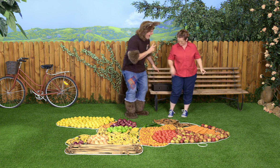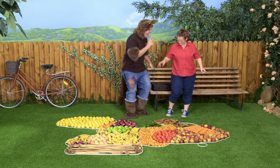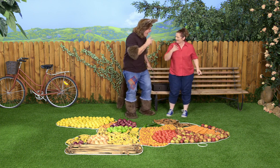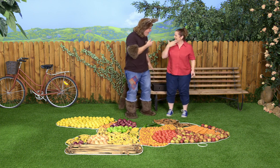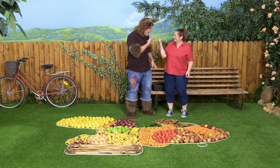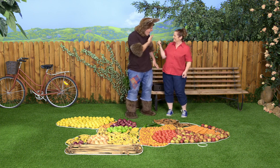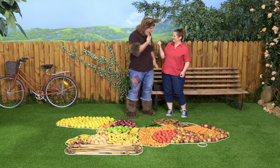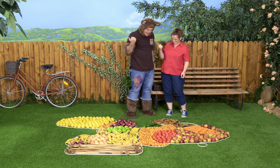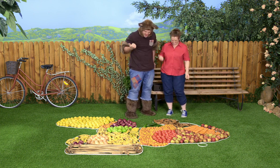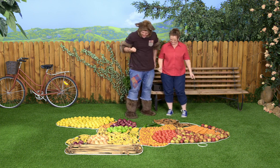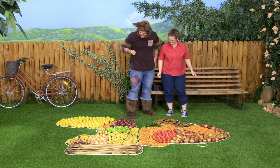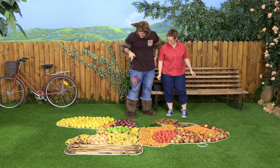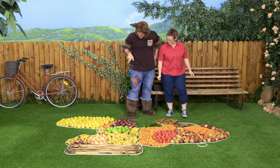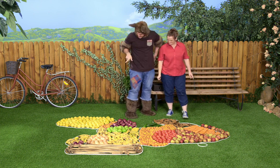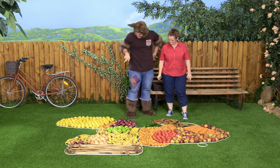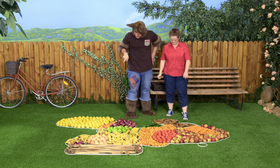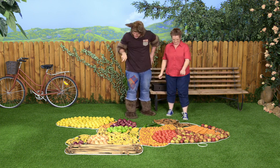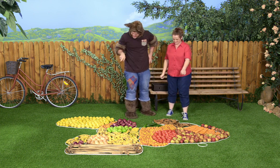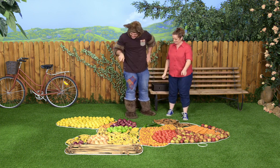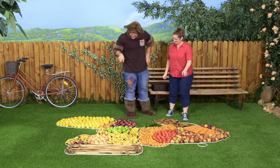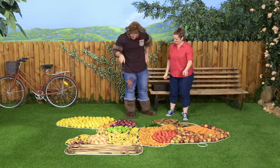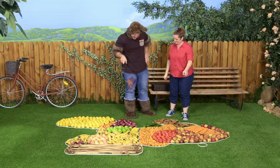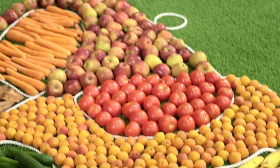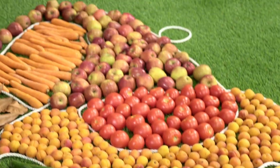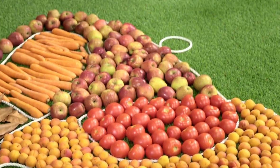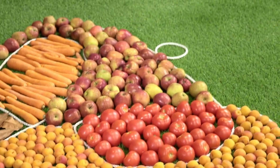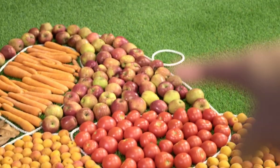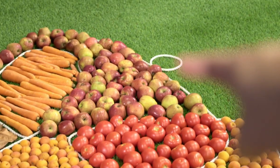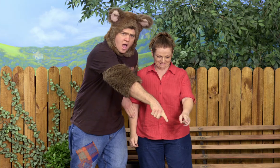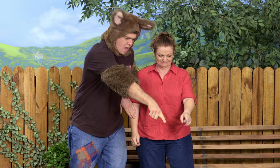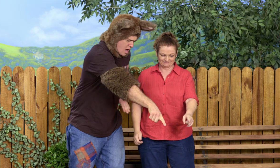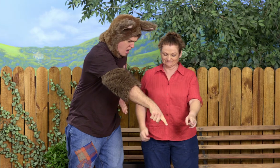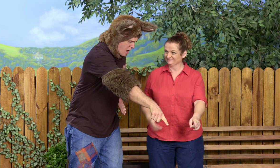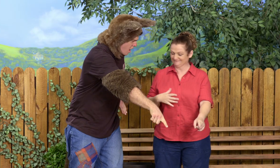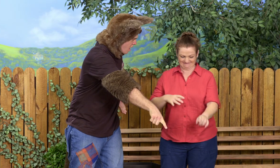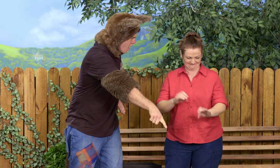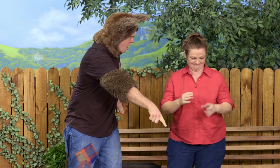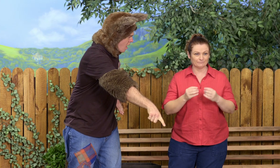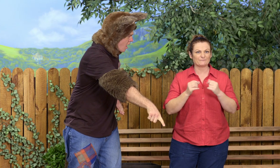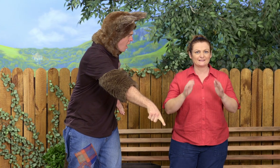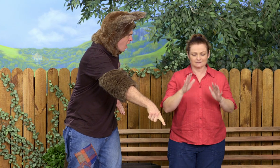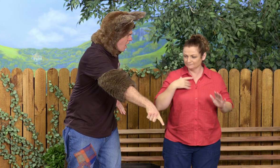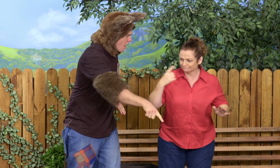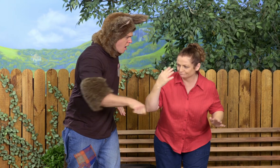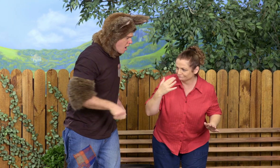Aw, that's beautiful. It is beautiful. (GASPS) Look! Ah, I know.